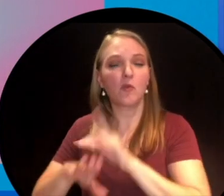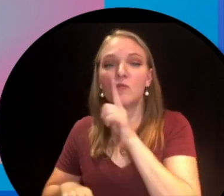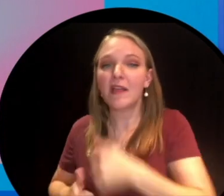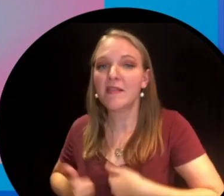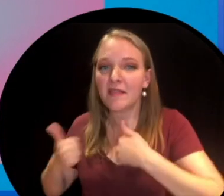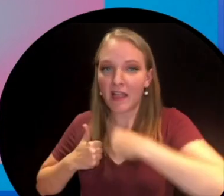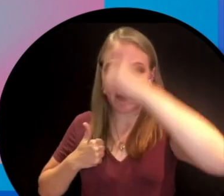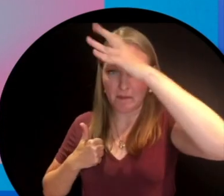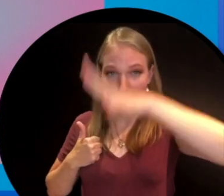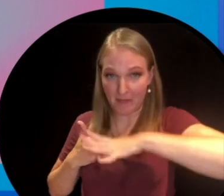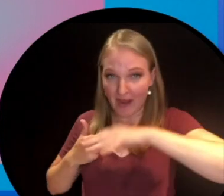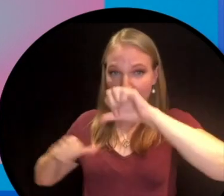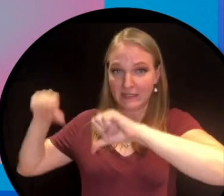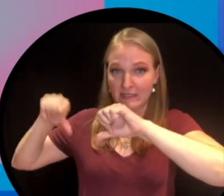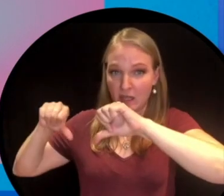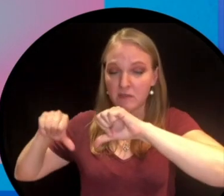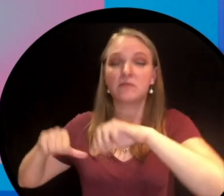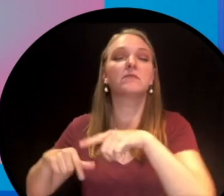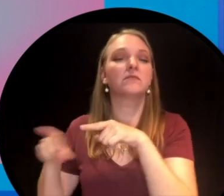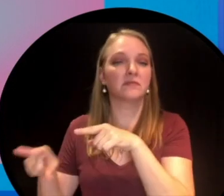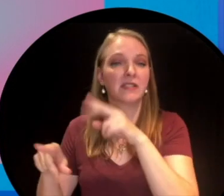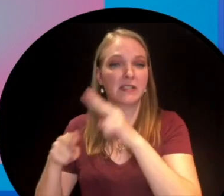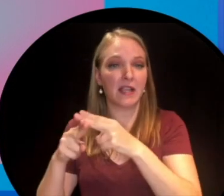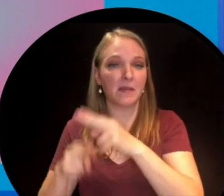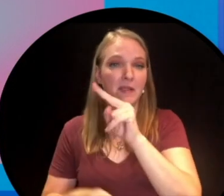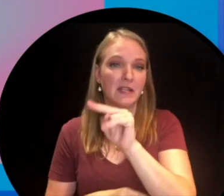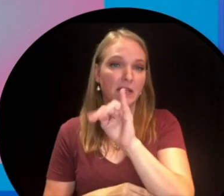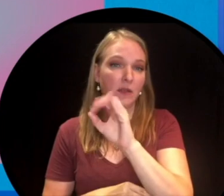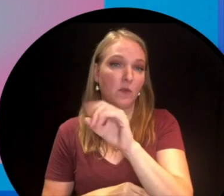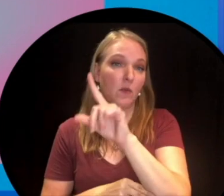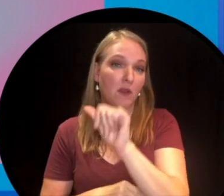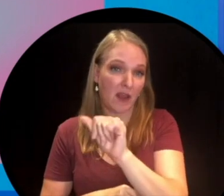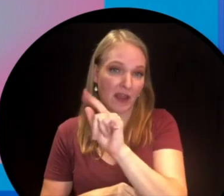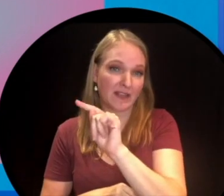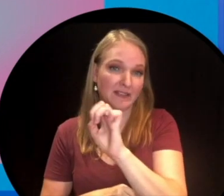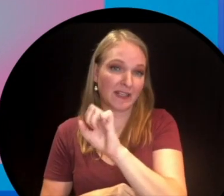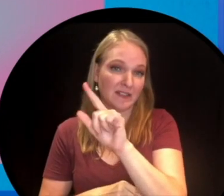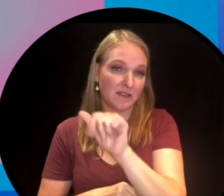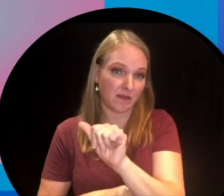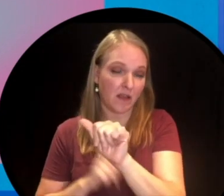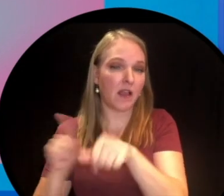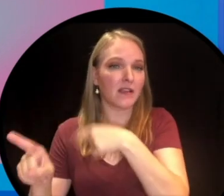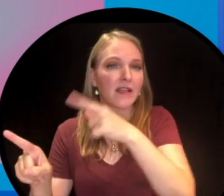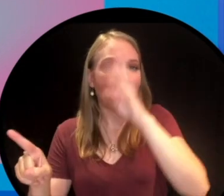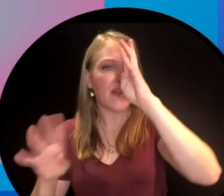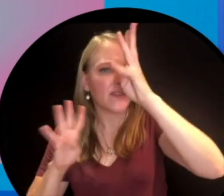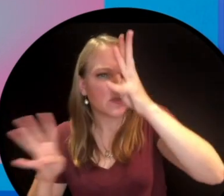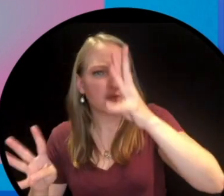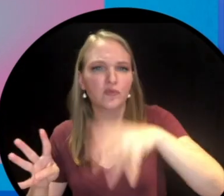real life scientist called Nikola Tesla who was a man many many years ago and he was an inventor and